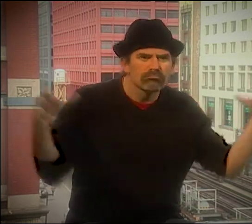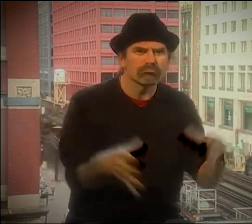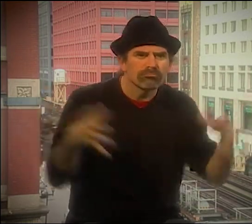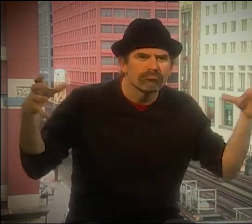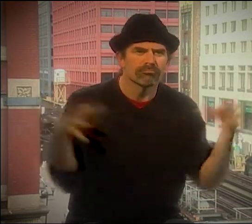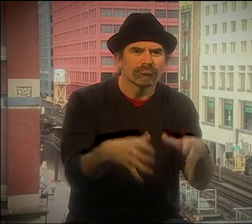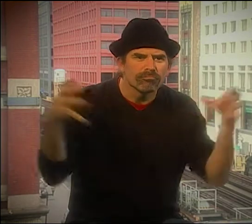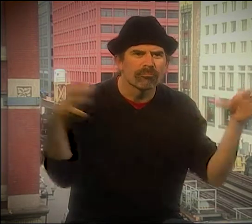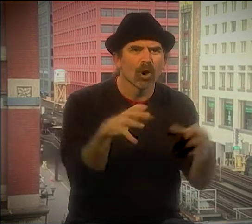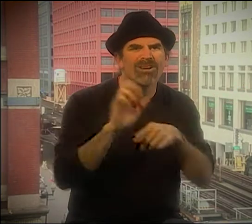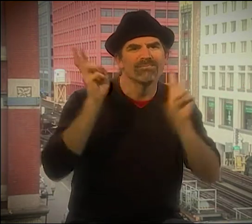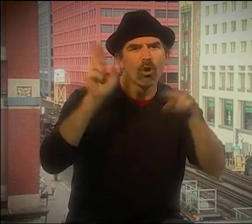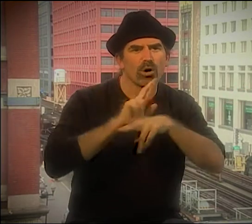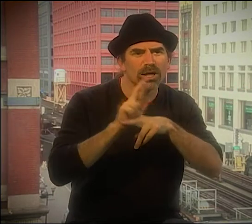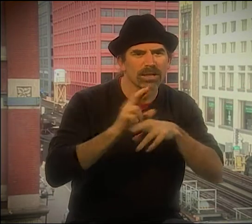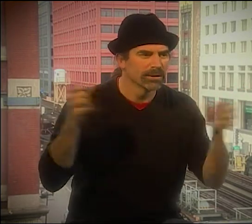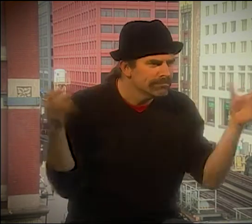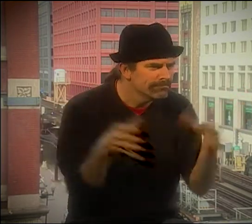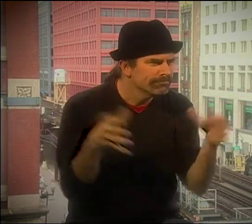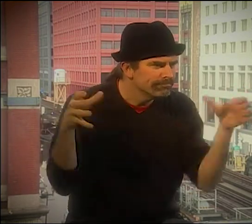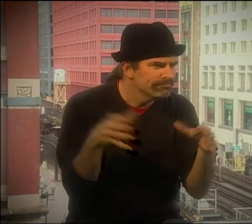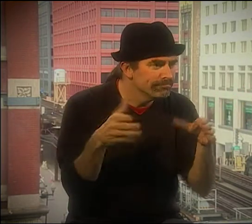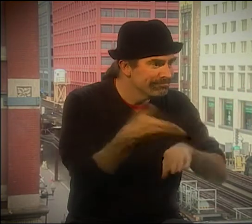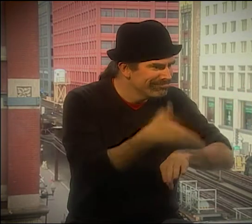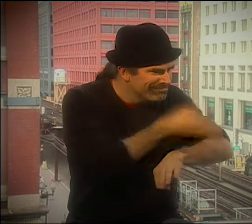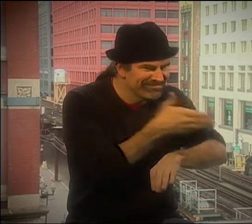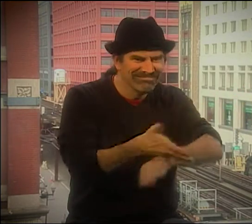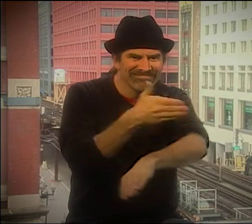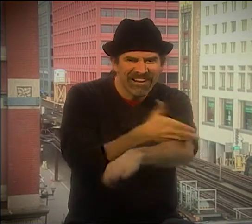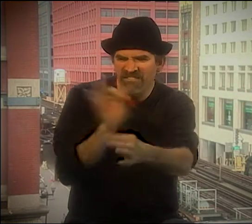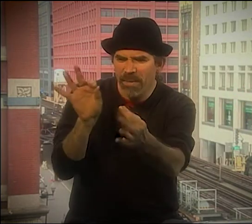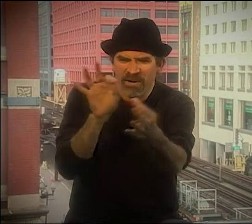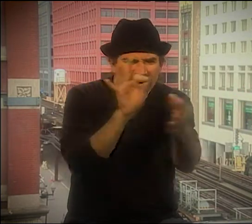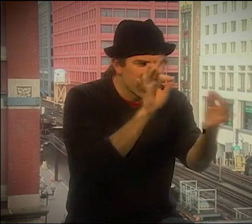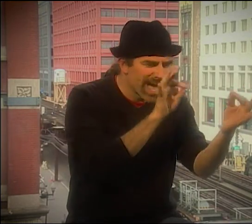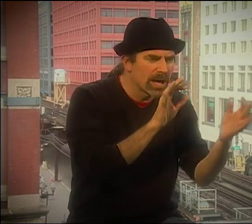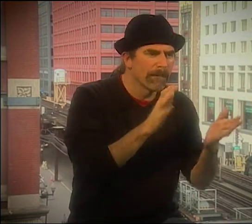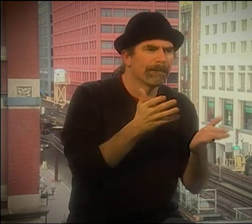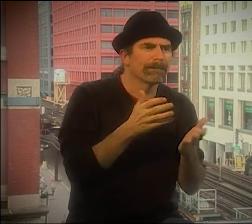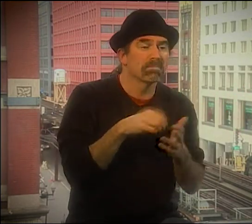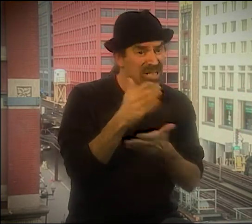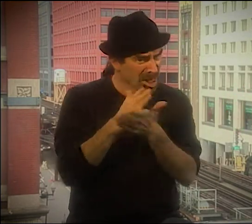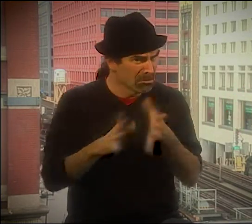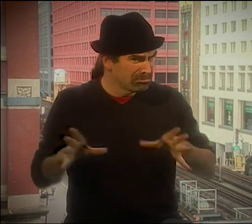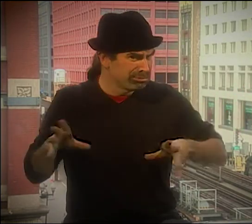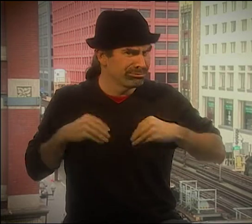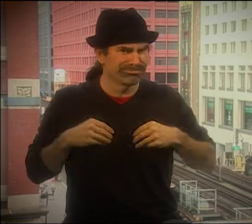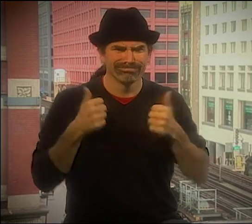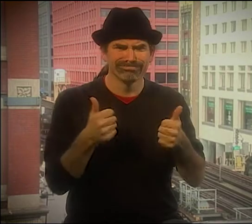ANYBODY WHO WANTED COULD GET TOGETHER AND, YOU KNOW, THEY COULD SHOW US OUR WORK AND WE'D GIVE THEM FEEDBACK AND WE GET